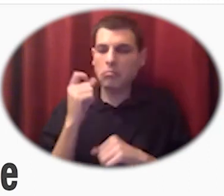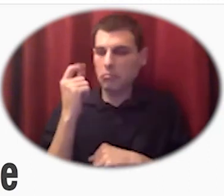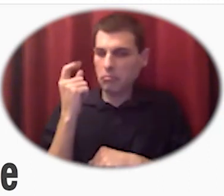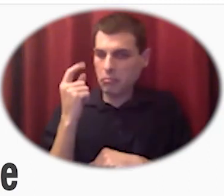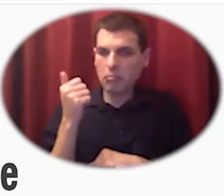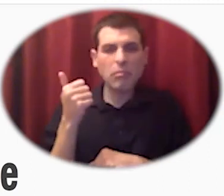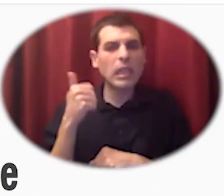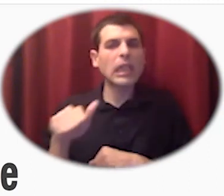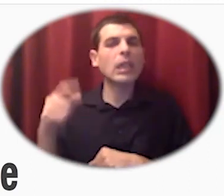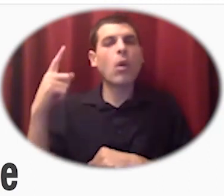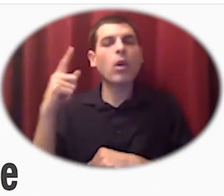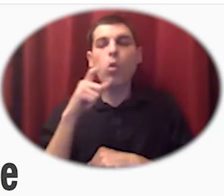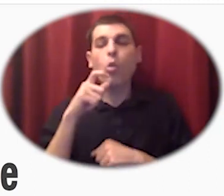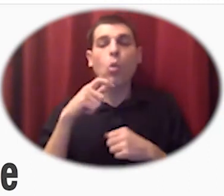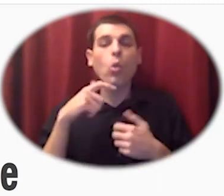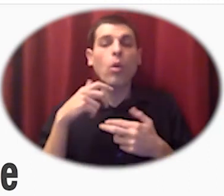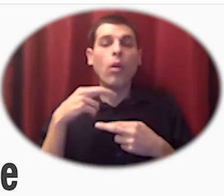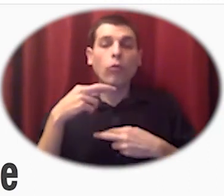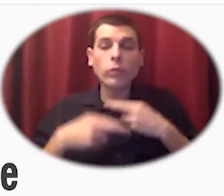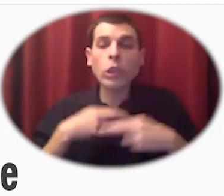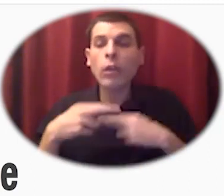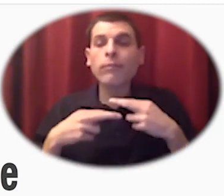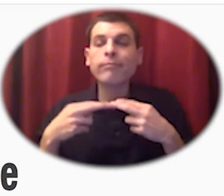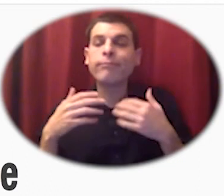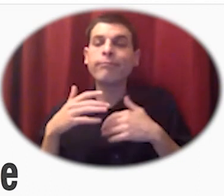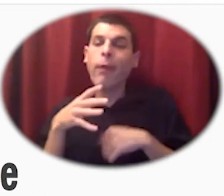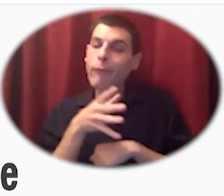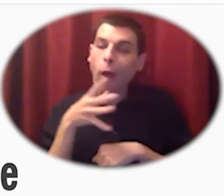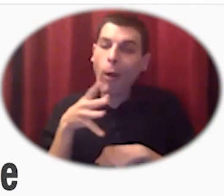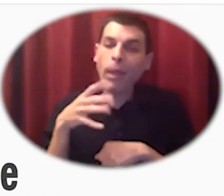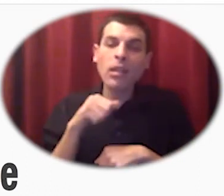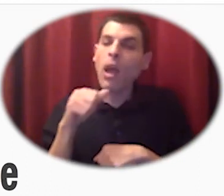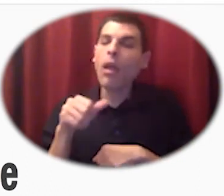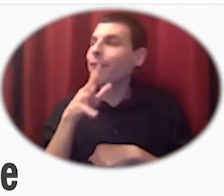attention to soil health and also community health and also large-scale